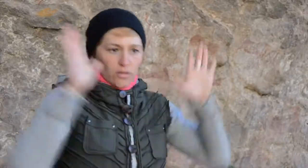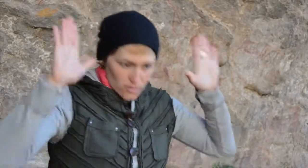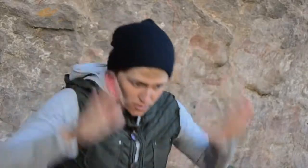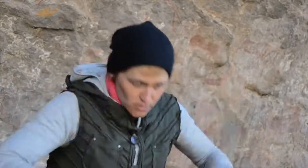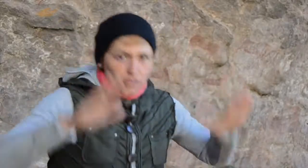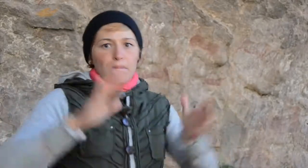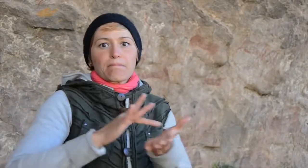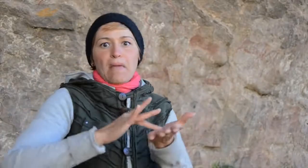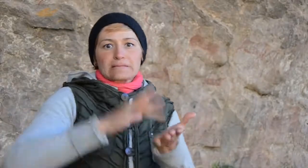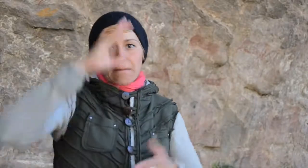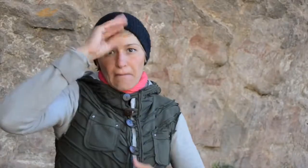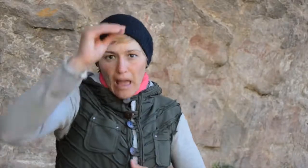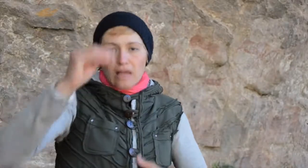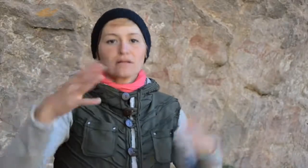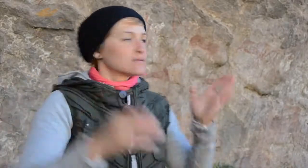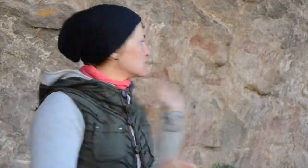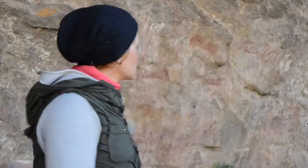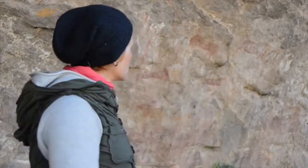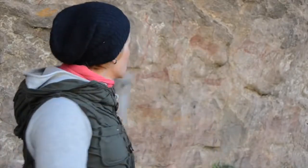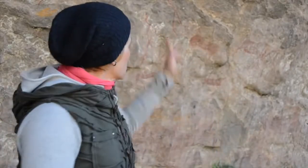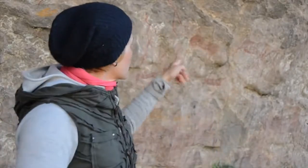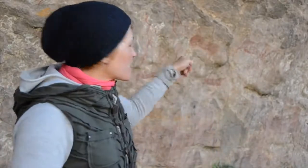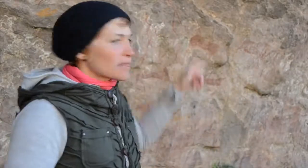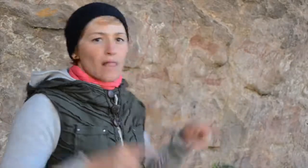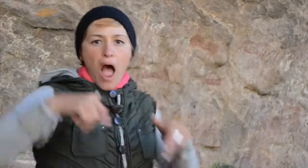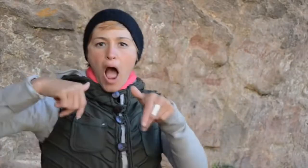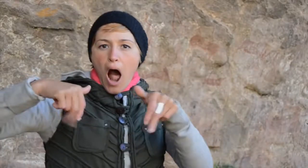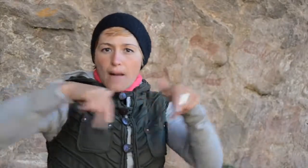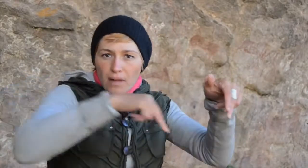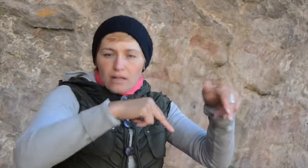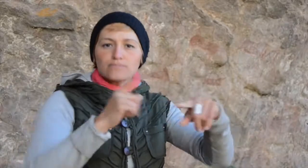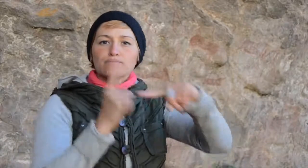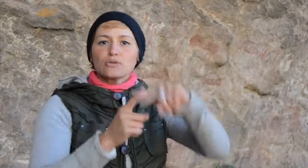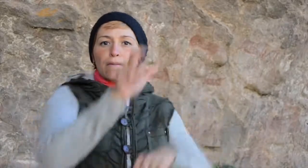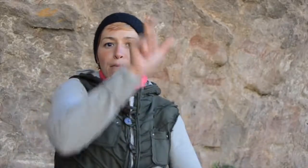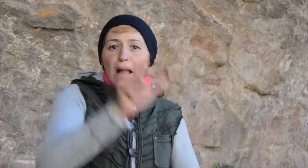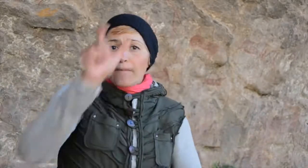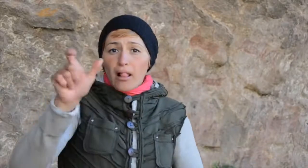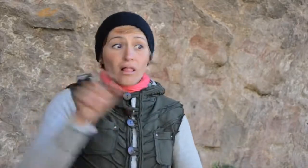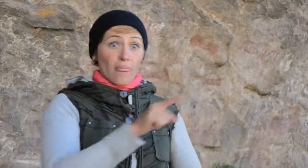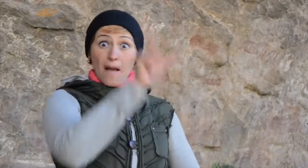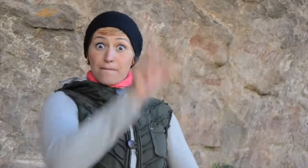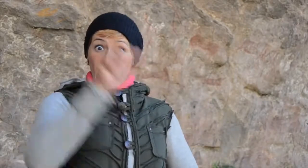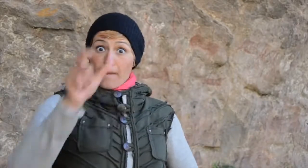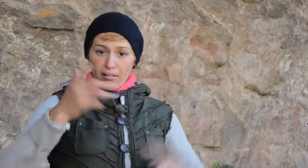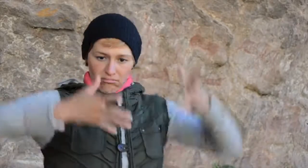man, as their culture worships the medicine man. The others tell about animals and people, how